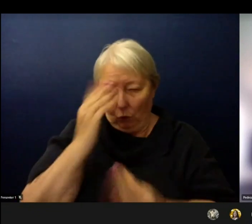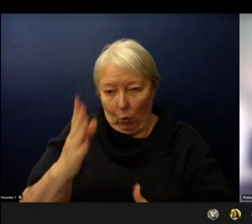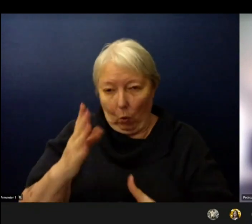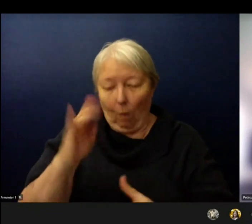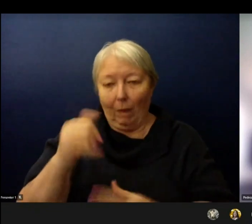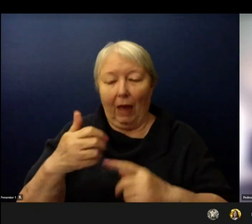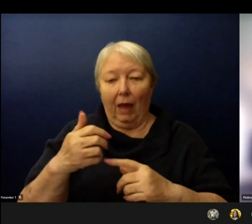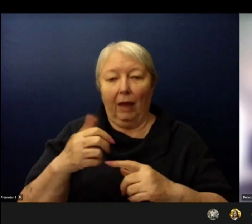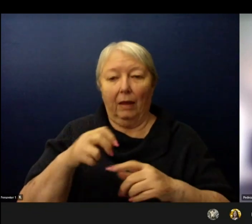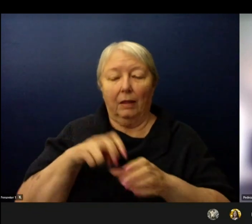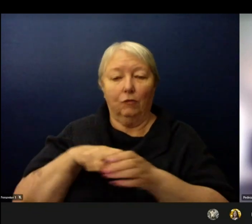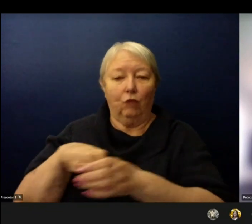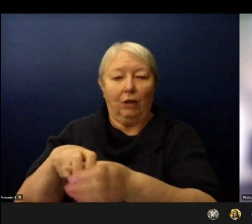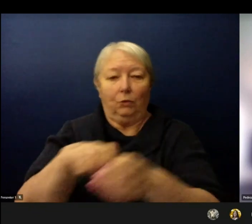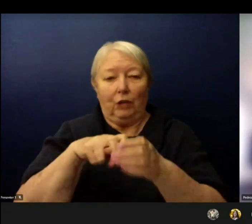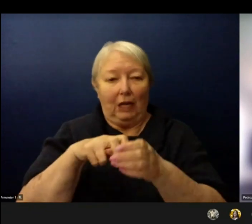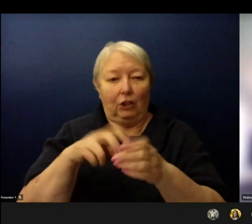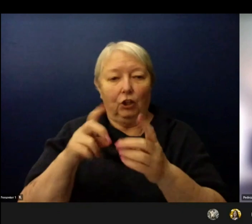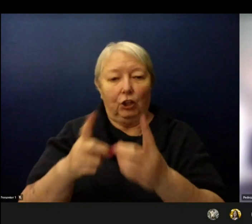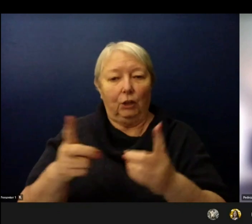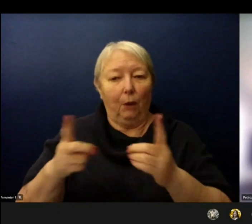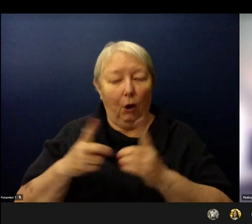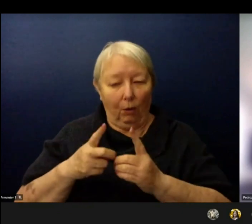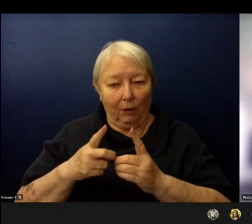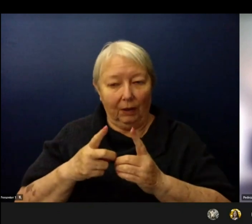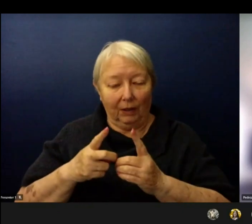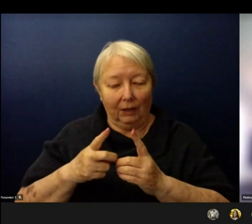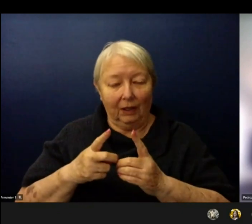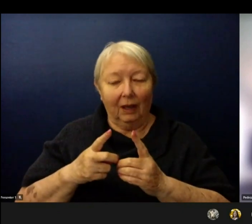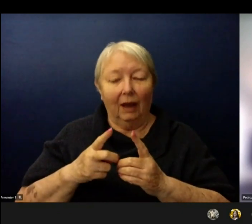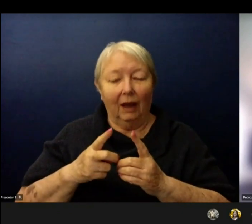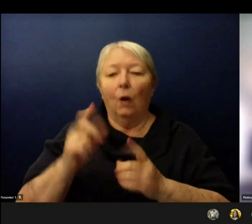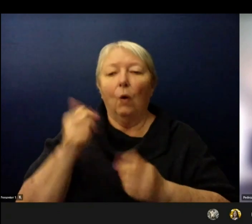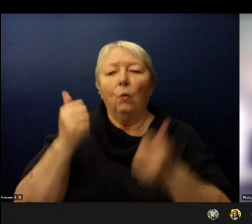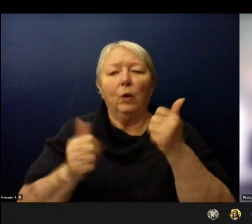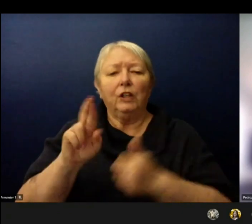If you haven't yet heard from the Transportation Department please reach out to them directly.